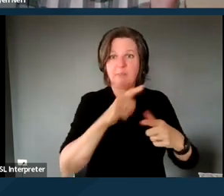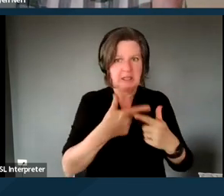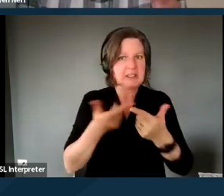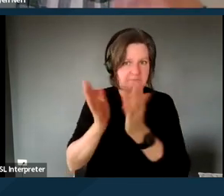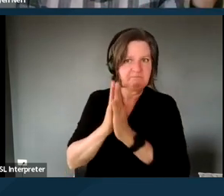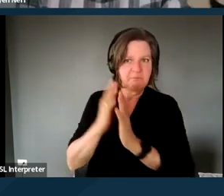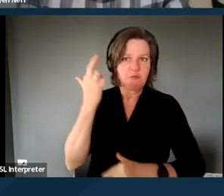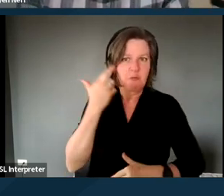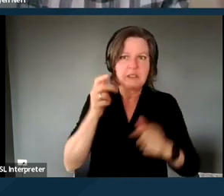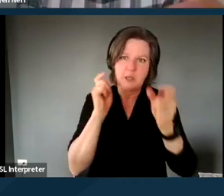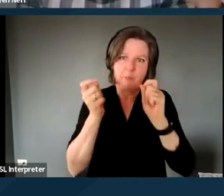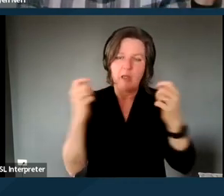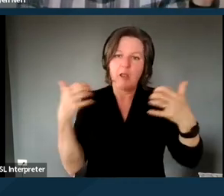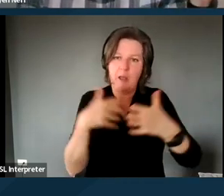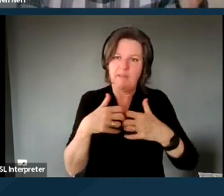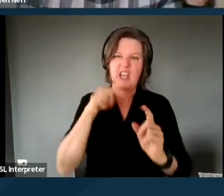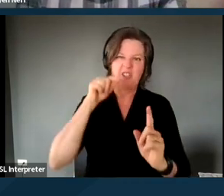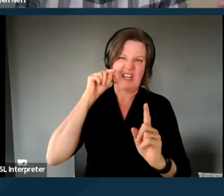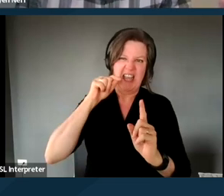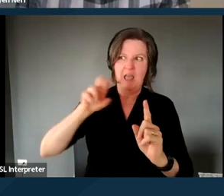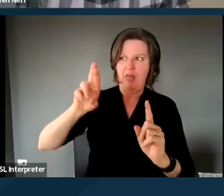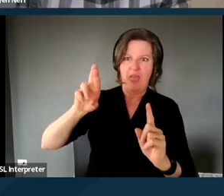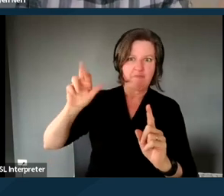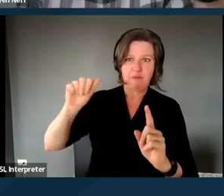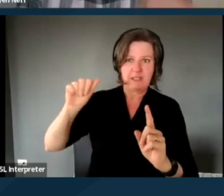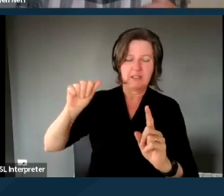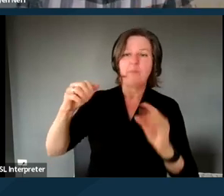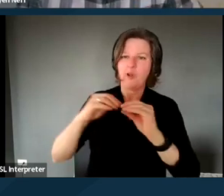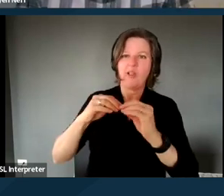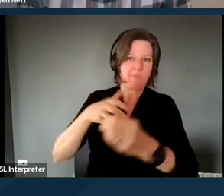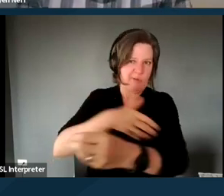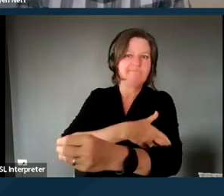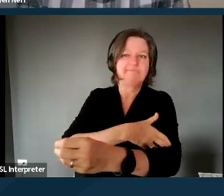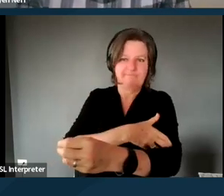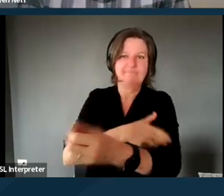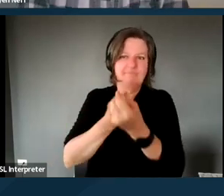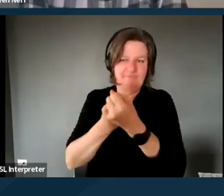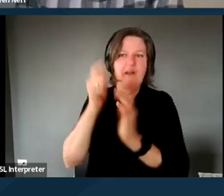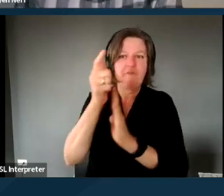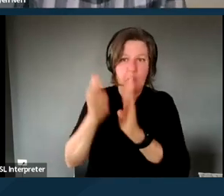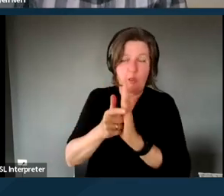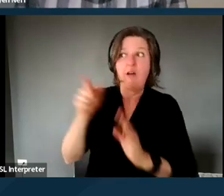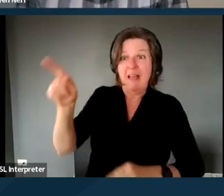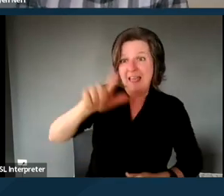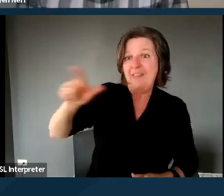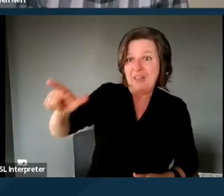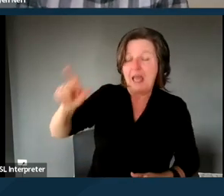and that has a little bit more force of the law in that the landlord really then legally has to respond to that.